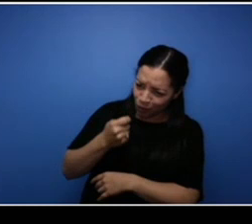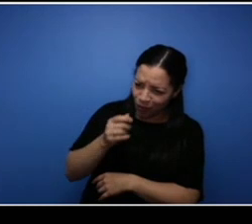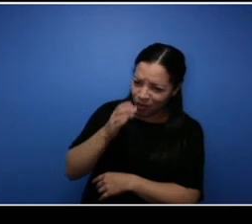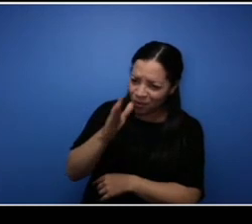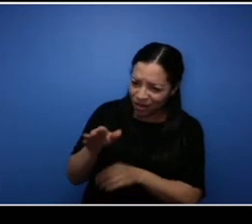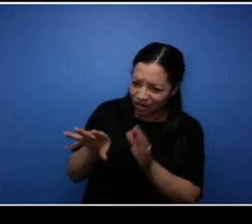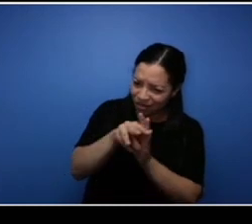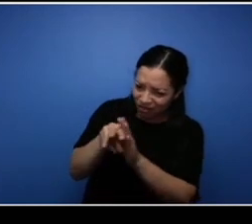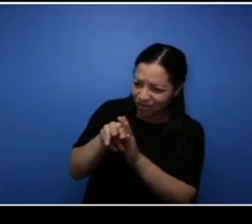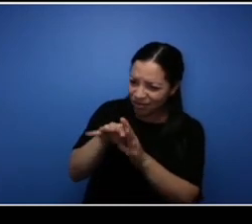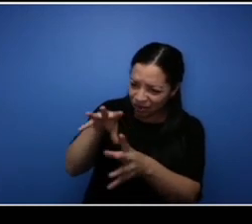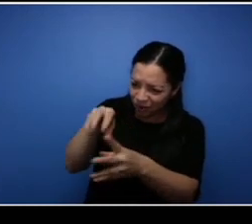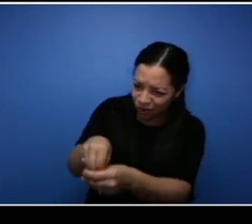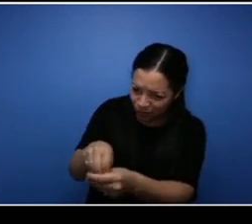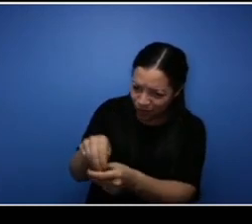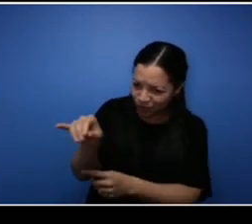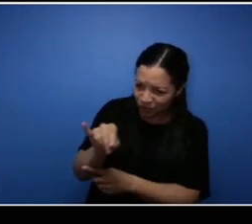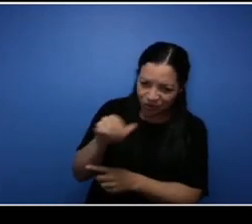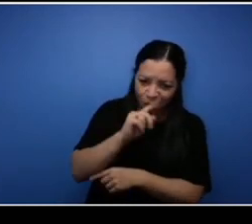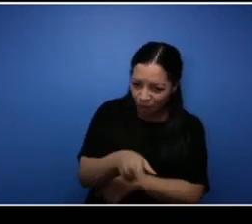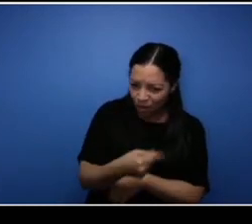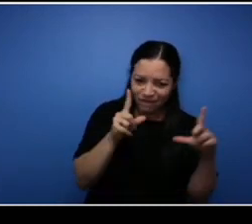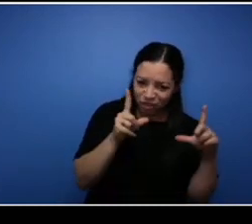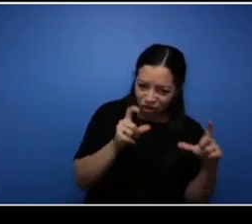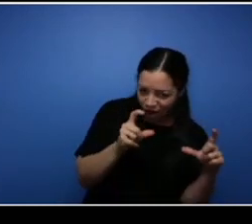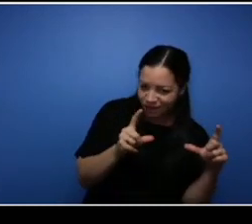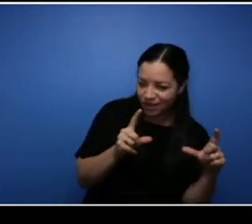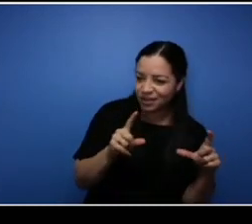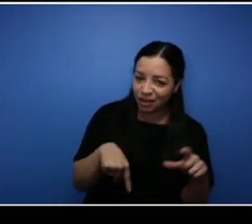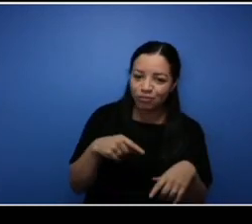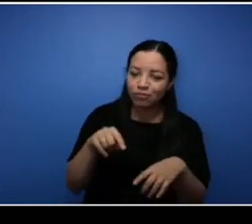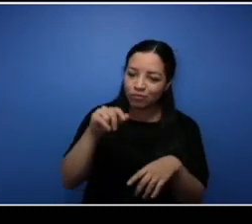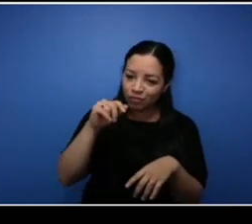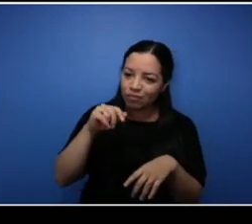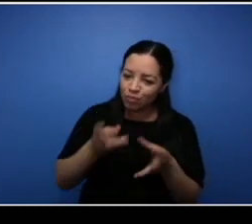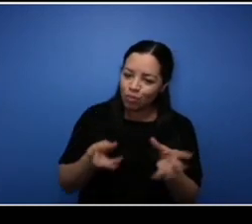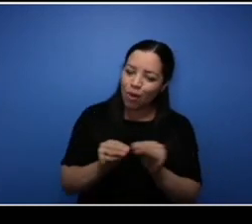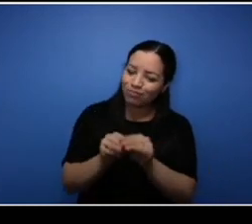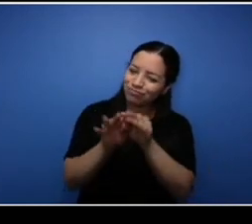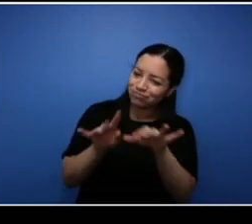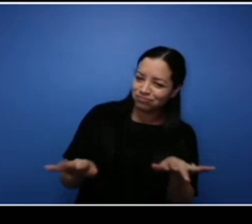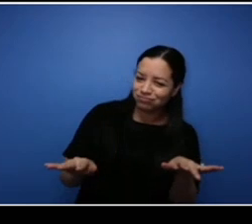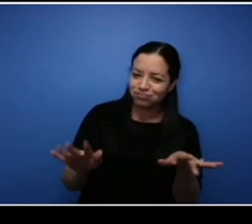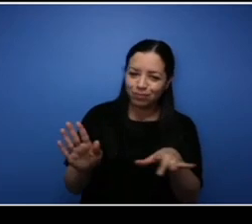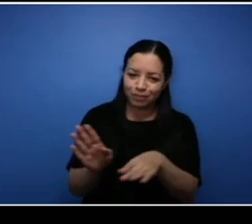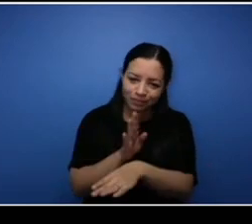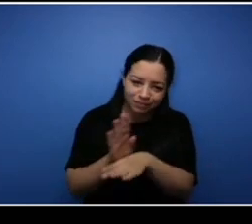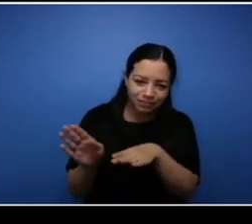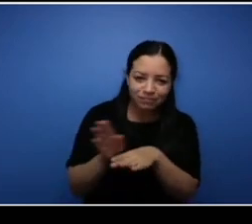not just uh photography. So that's really cool you're going to diversify your work.